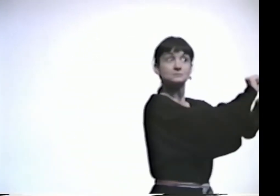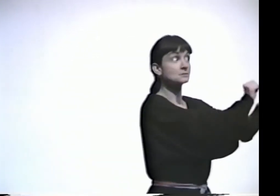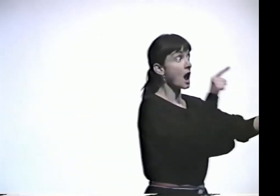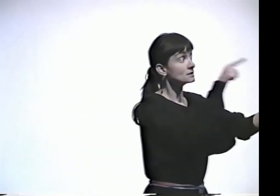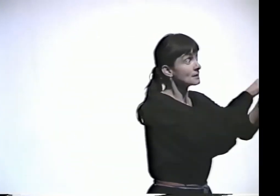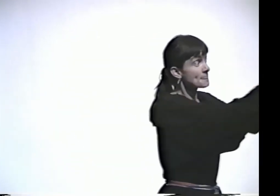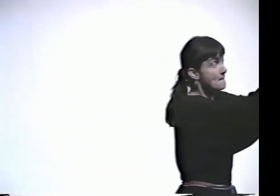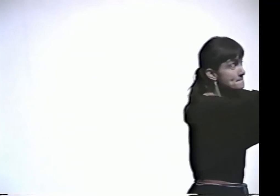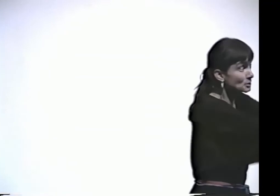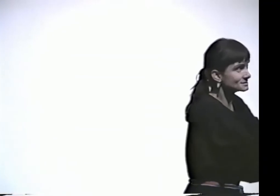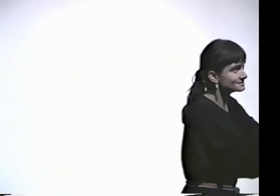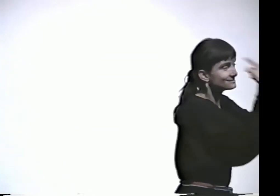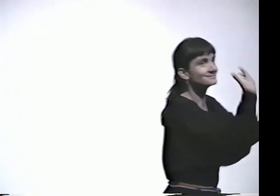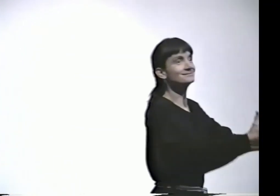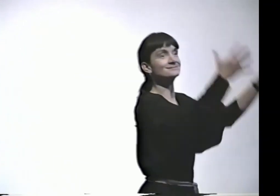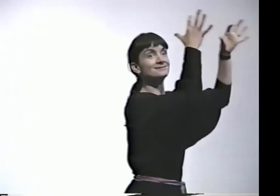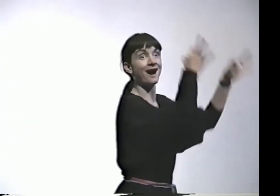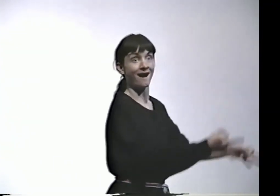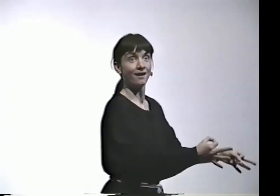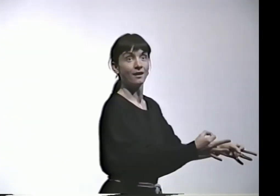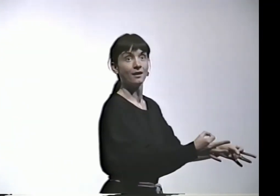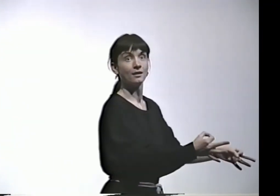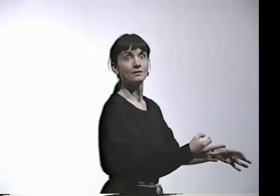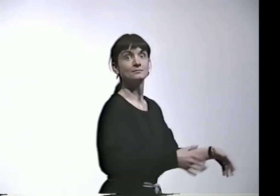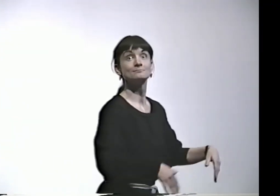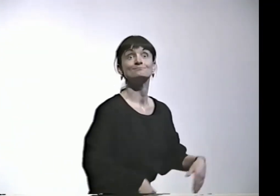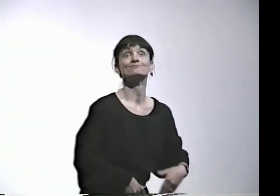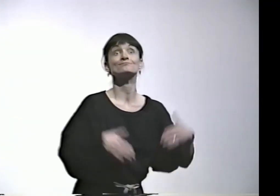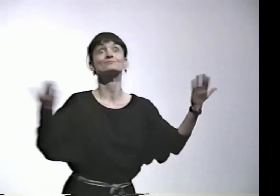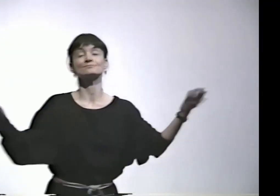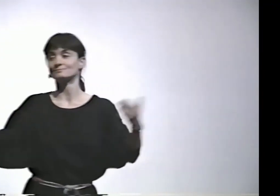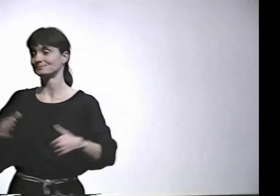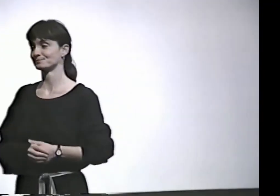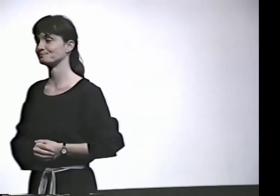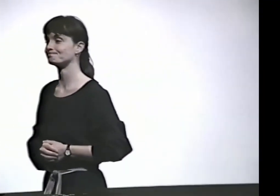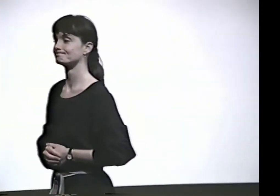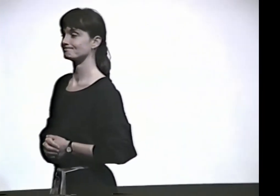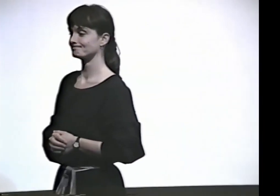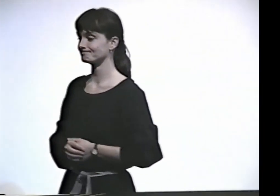BUT NOT THE RIGHT TO LABEL OTHER PEOPLE'S WORK. THAT'S A PERSONAL DECISION TO BE MADE.